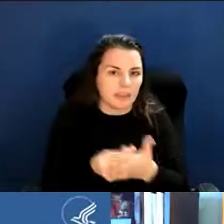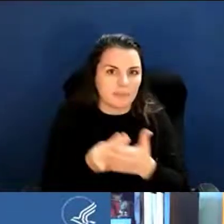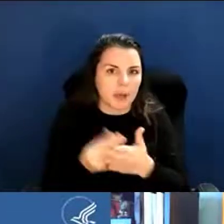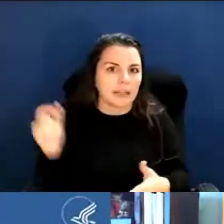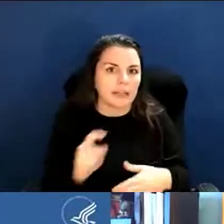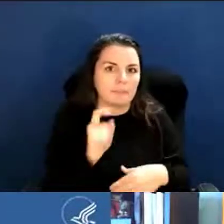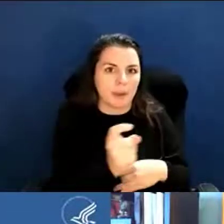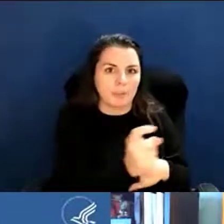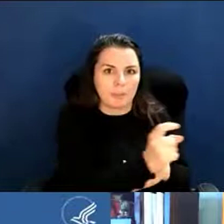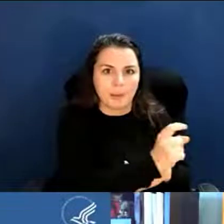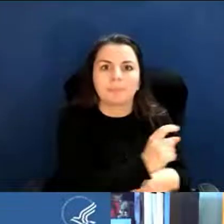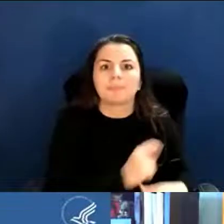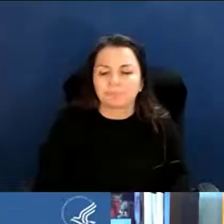April Harrison: Thank you, Amanda.